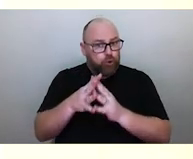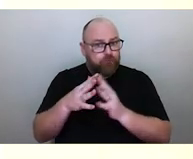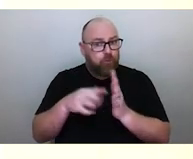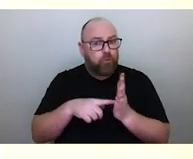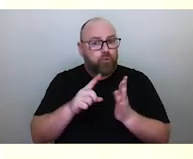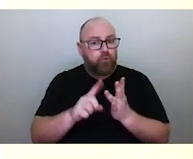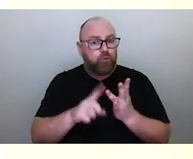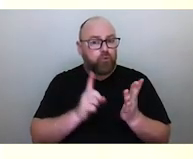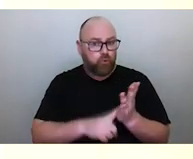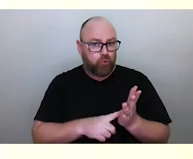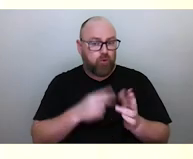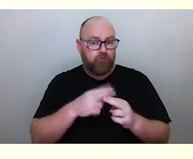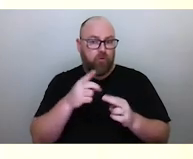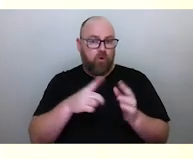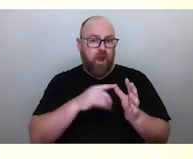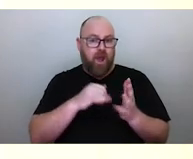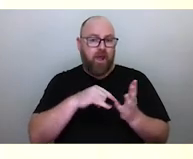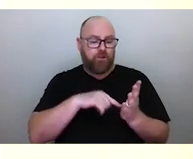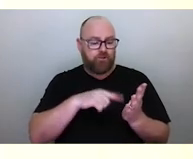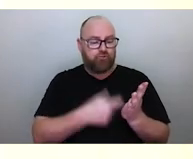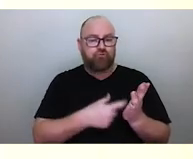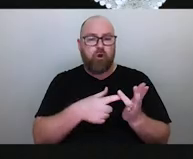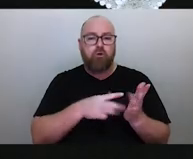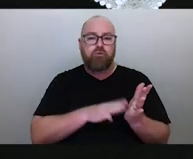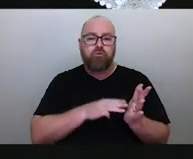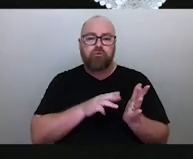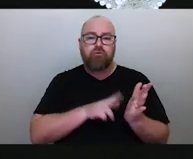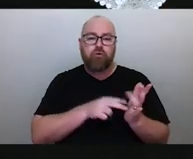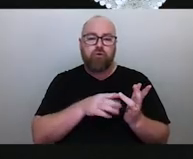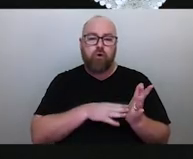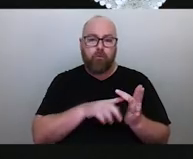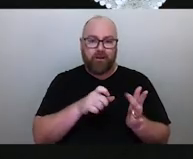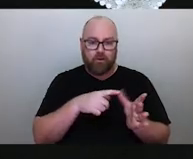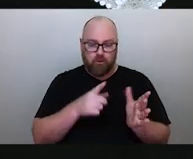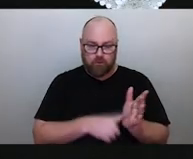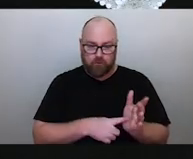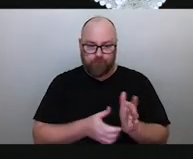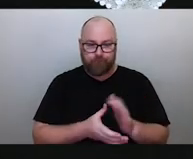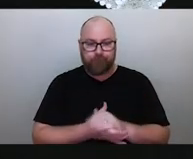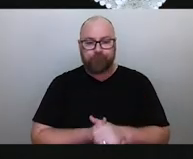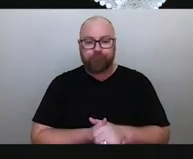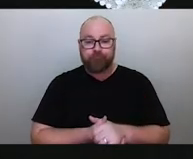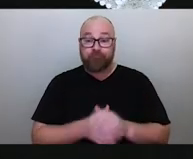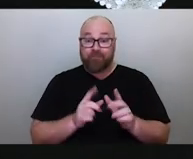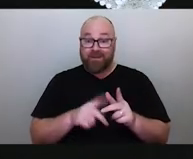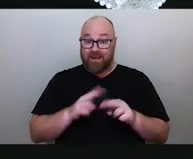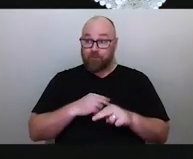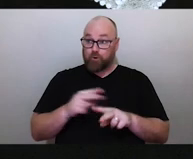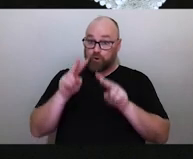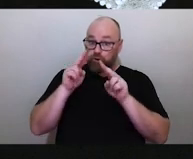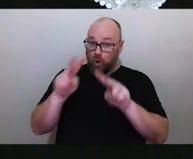in your astronomical toolkit. What does that mean? If you know how to read the way the stars twinkle,